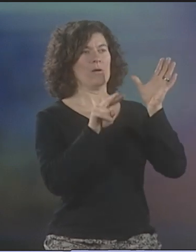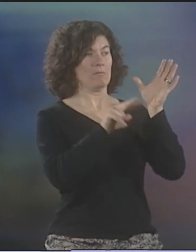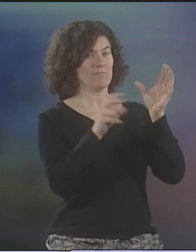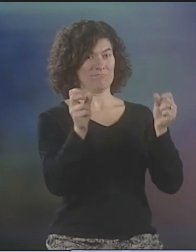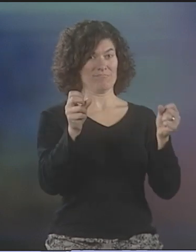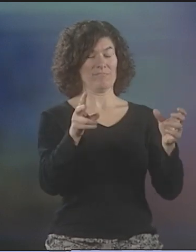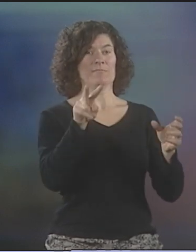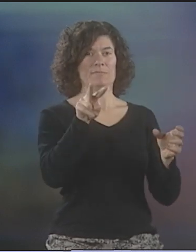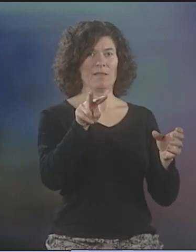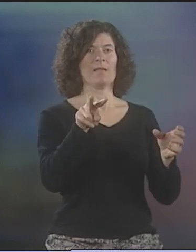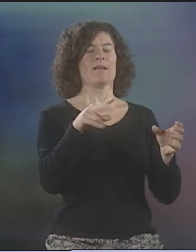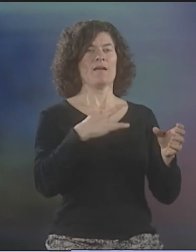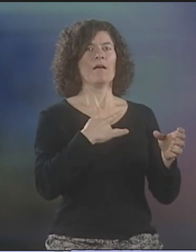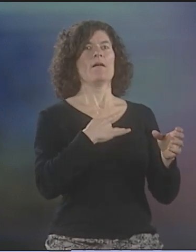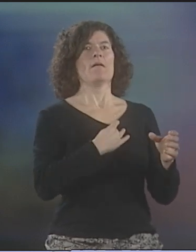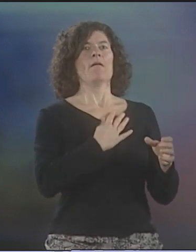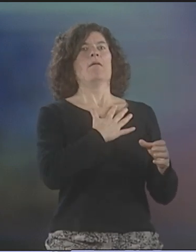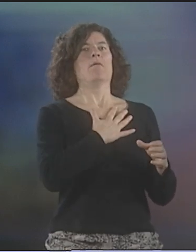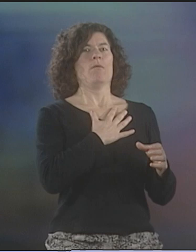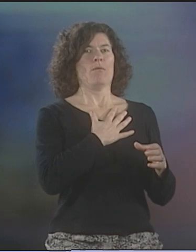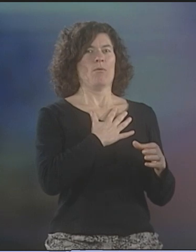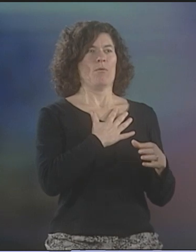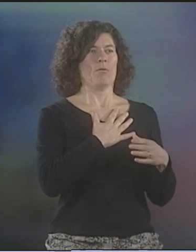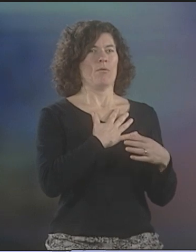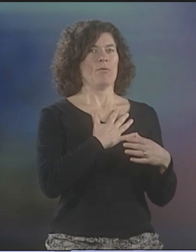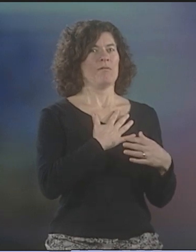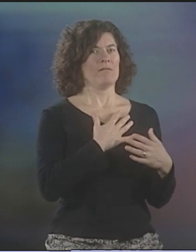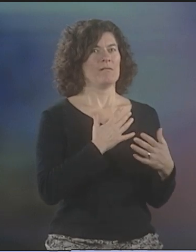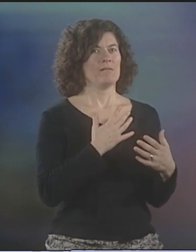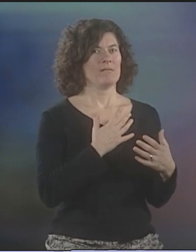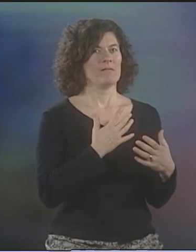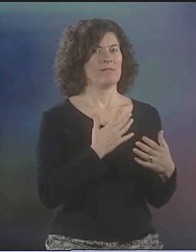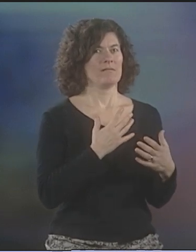BUT WHEN YOU HEAR IT OR SEE IT OR READ IT,